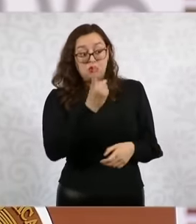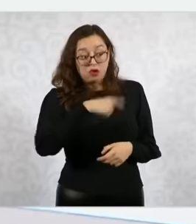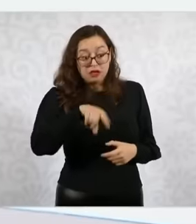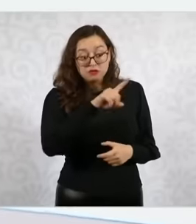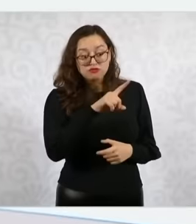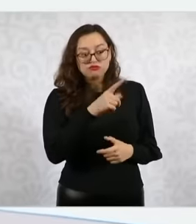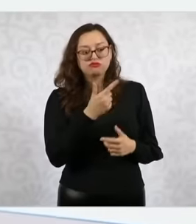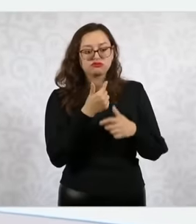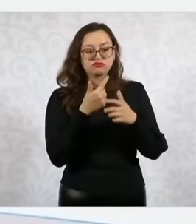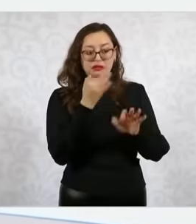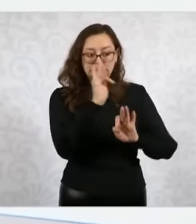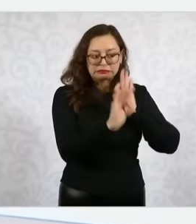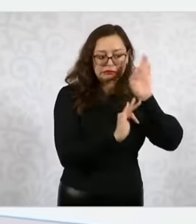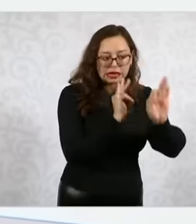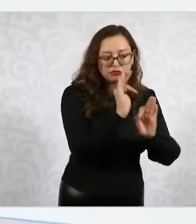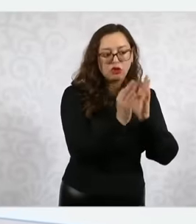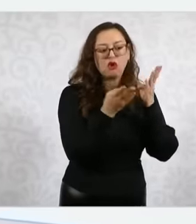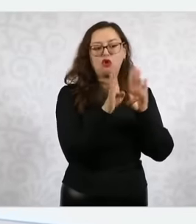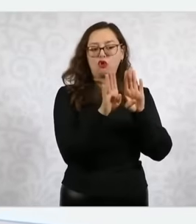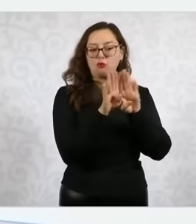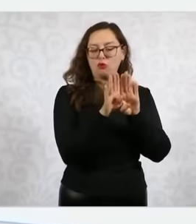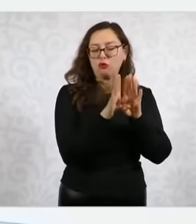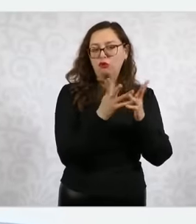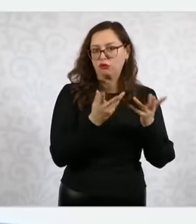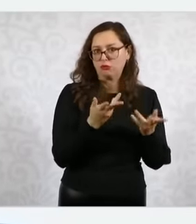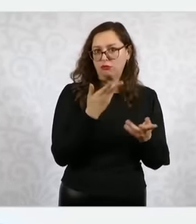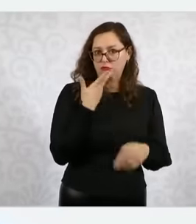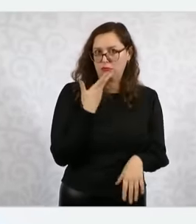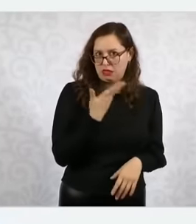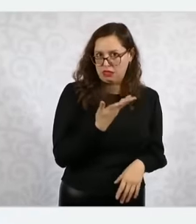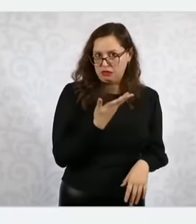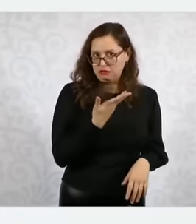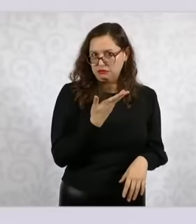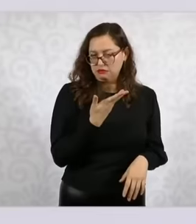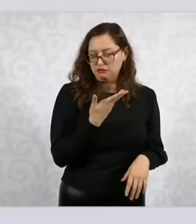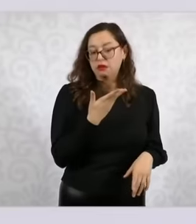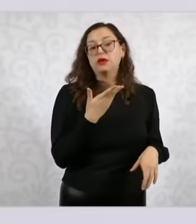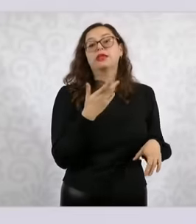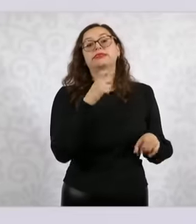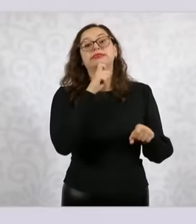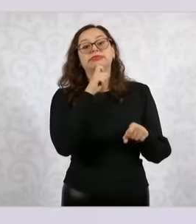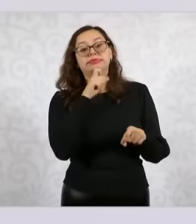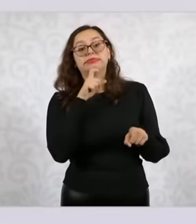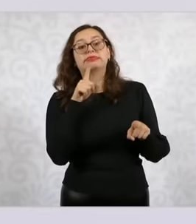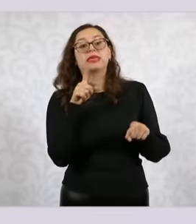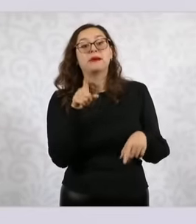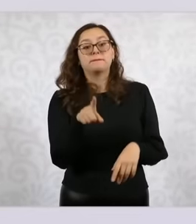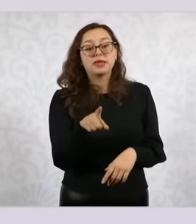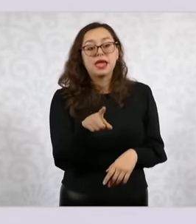receive. sisters who live there but also in all the procedures that normally